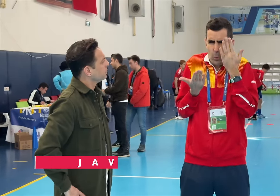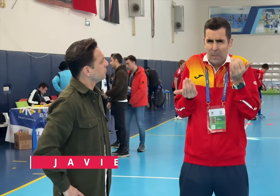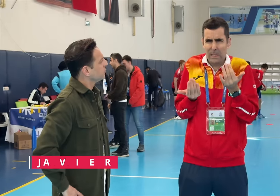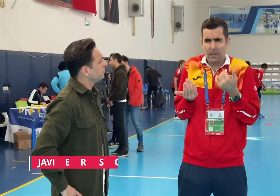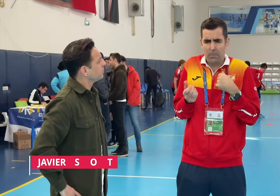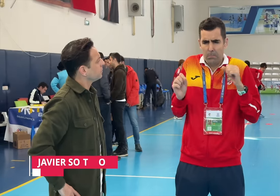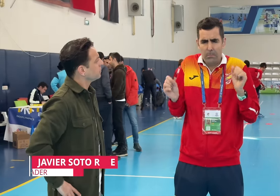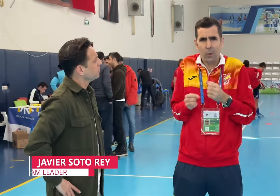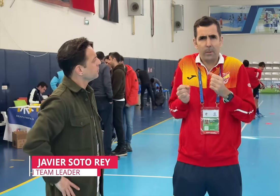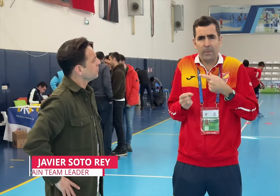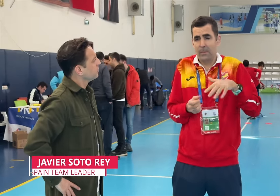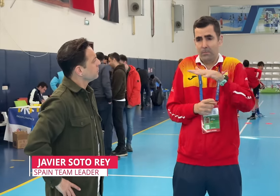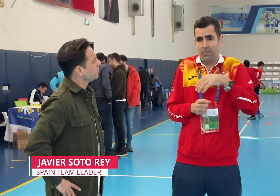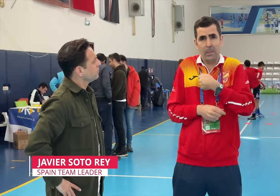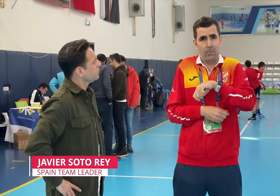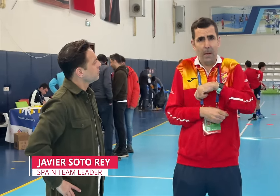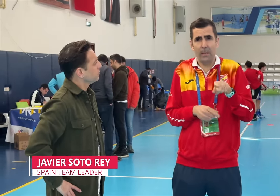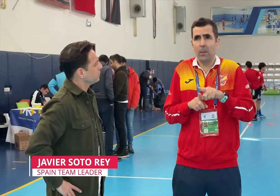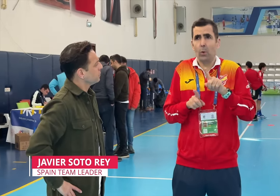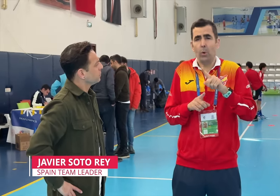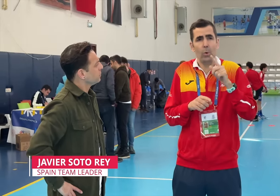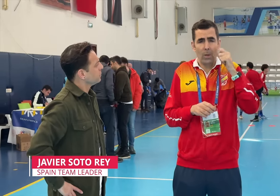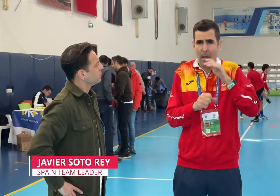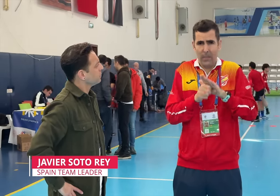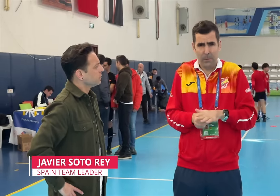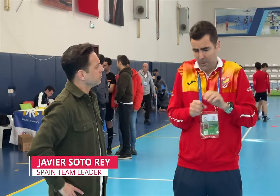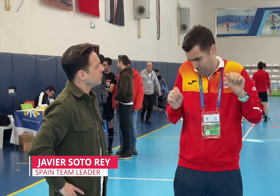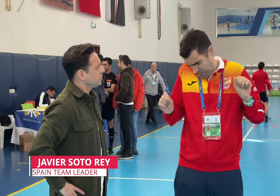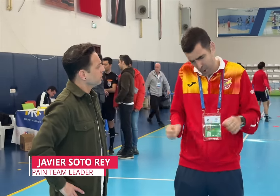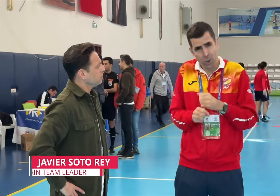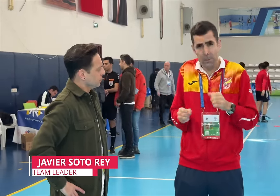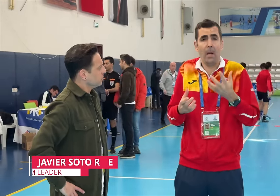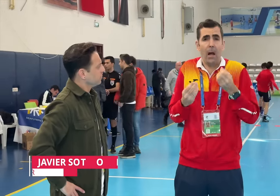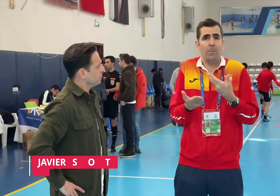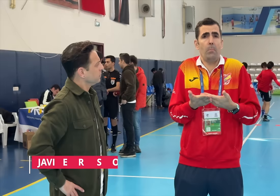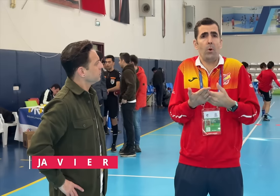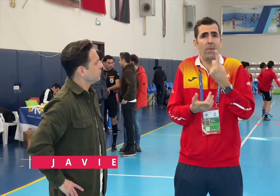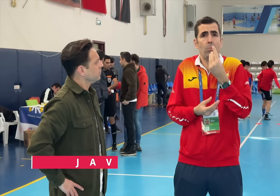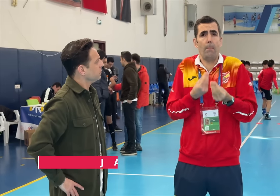[Javier]: To be honest, I was surprised. I find it hard to believe the Spain team would make such racist comments.